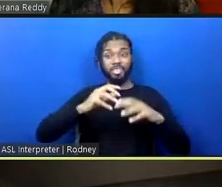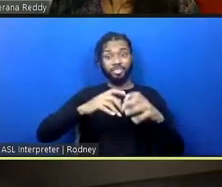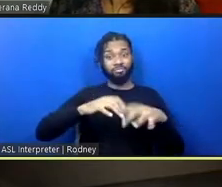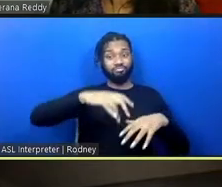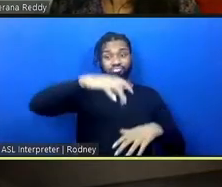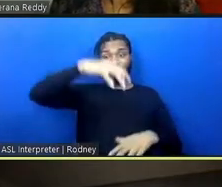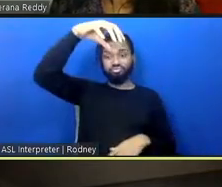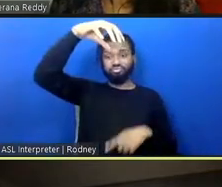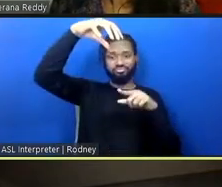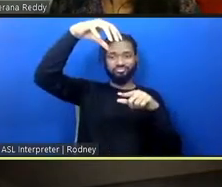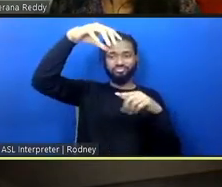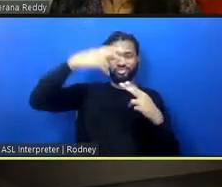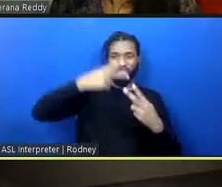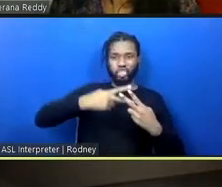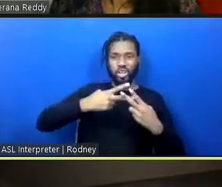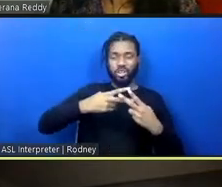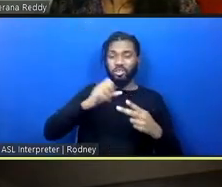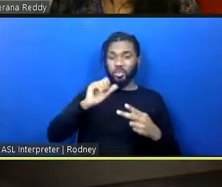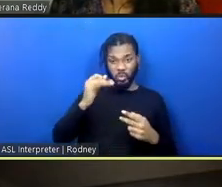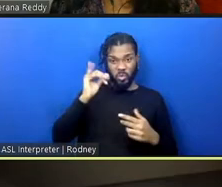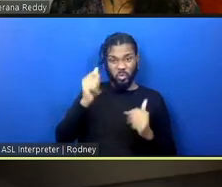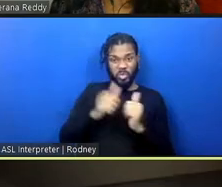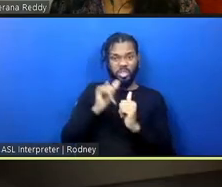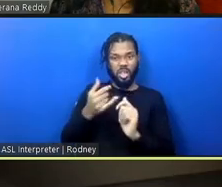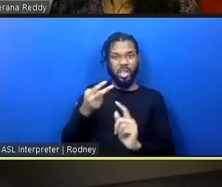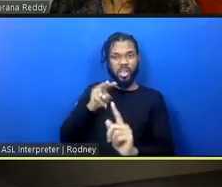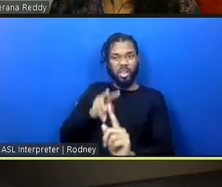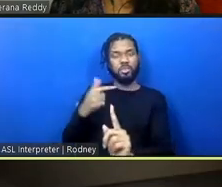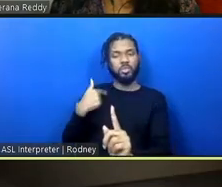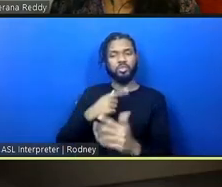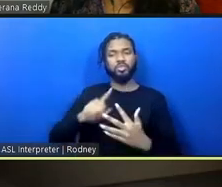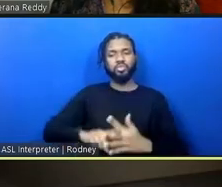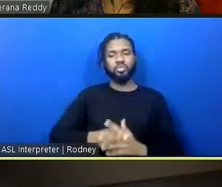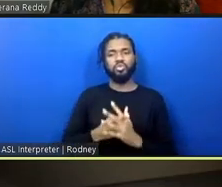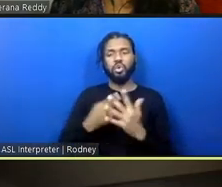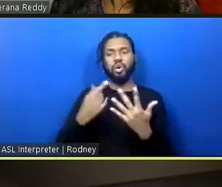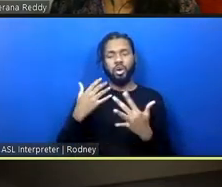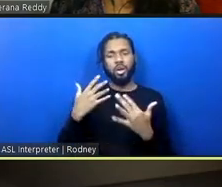And it was through that lens that we started working on a long process of